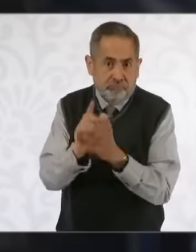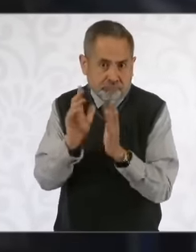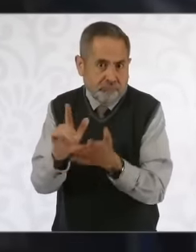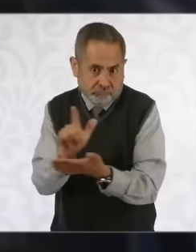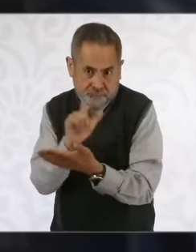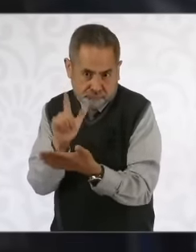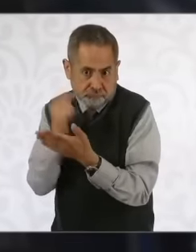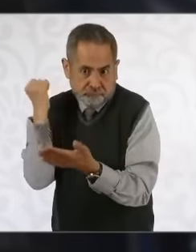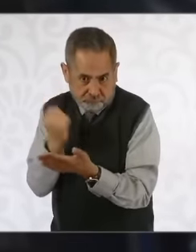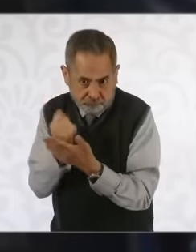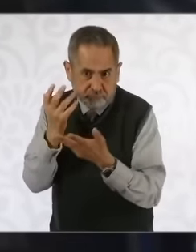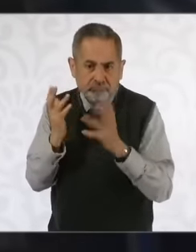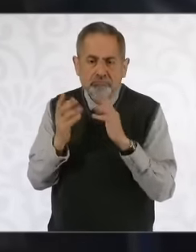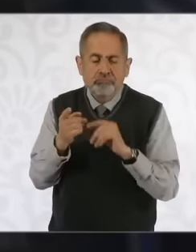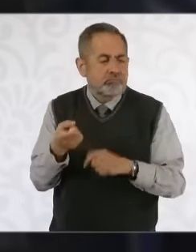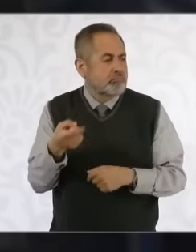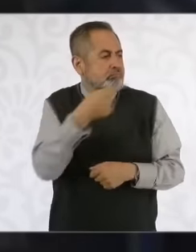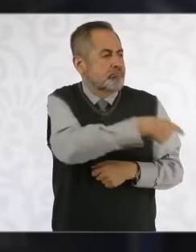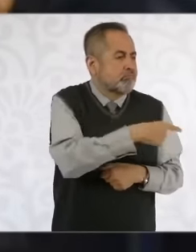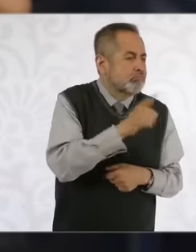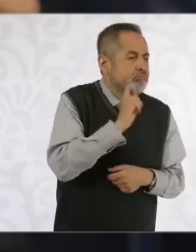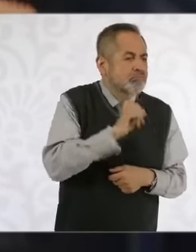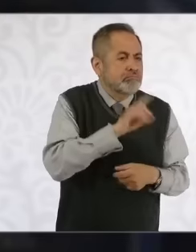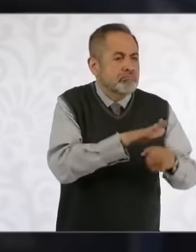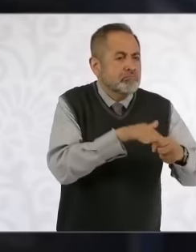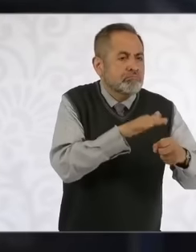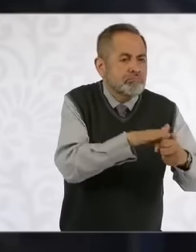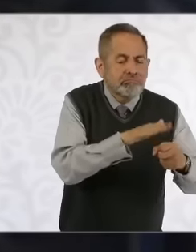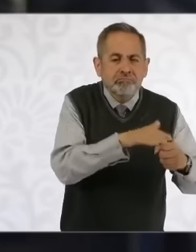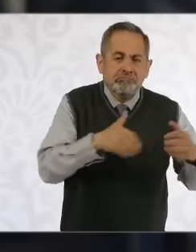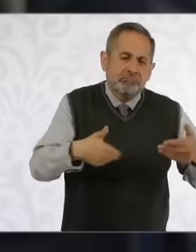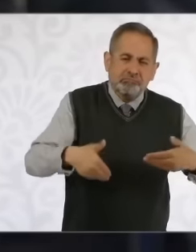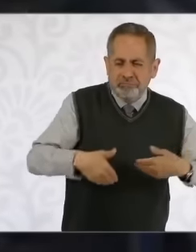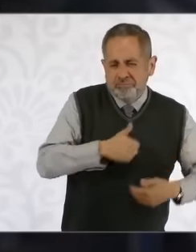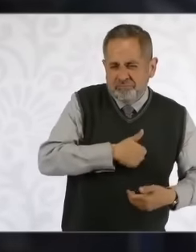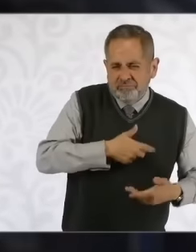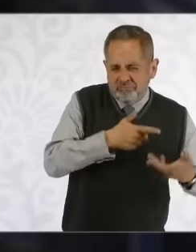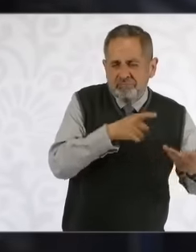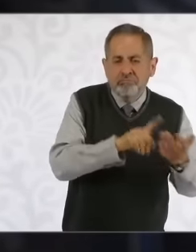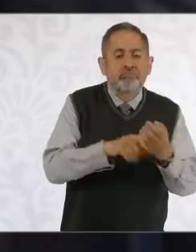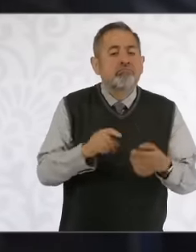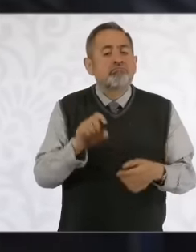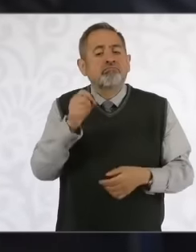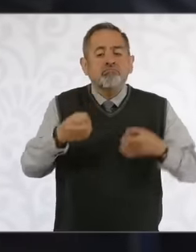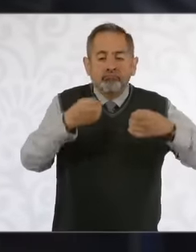for women who suffer harassment by magistrate judges, it has even been documented,